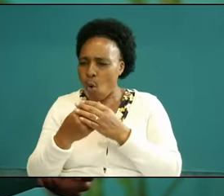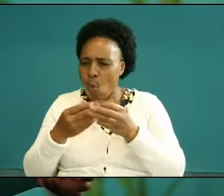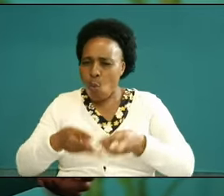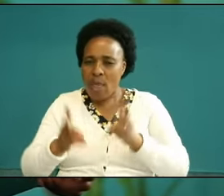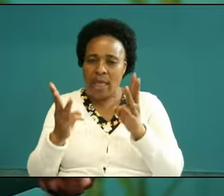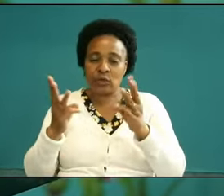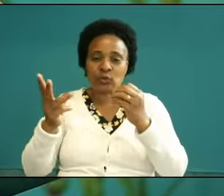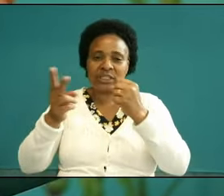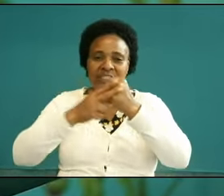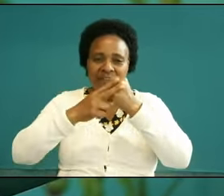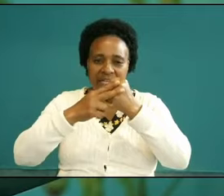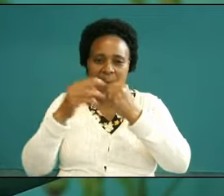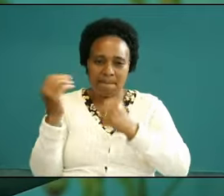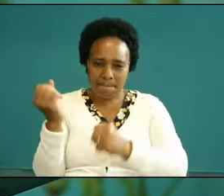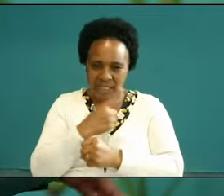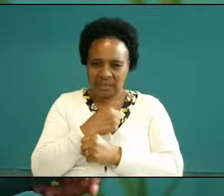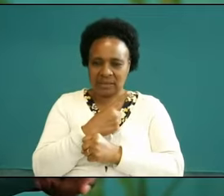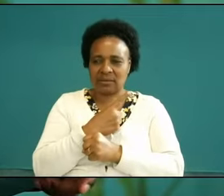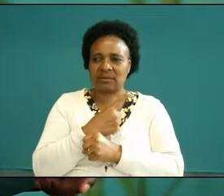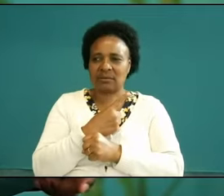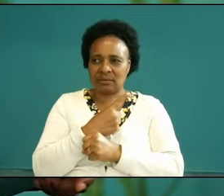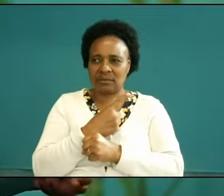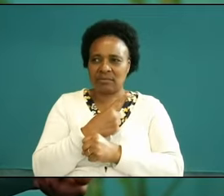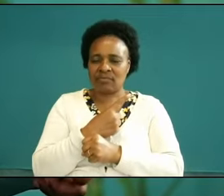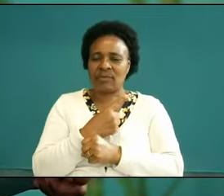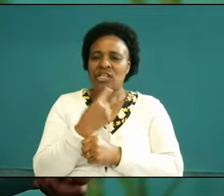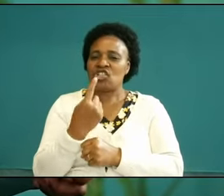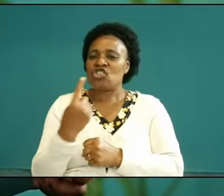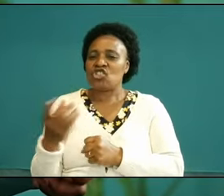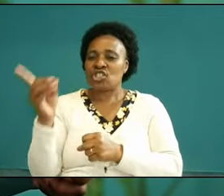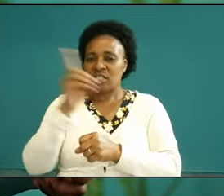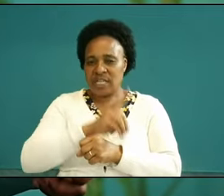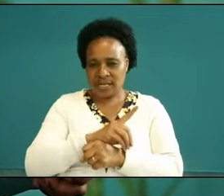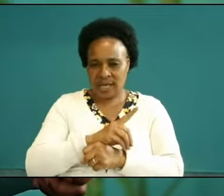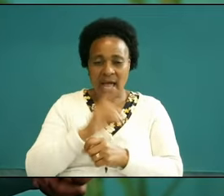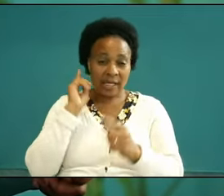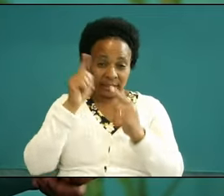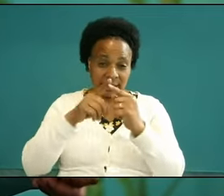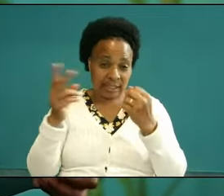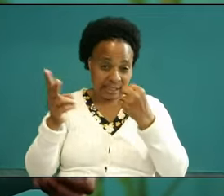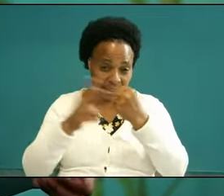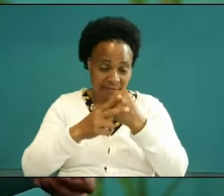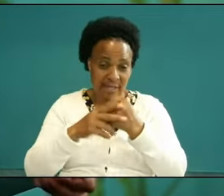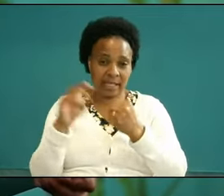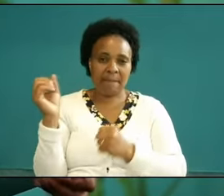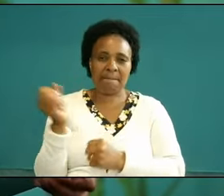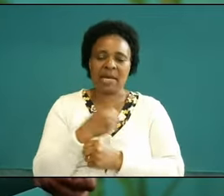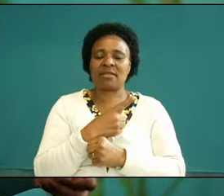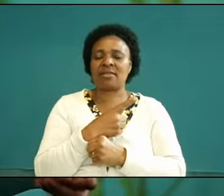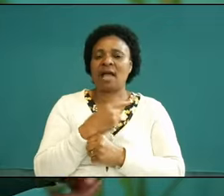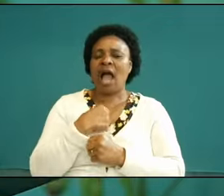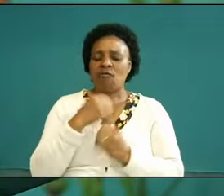talking to you everything is set every single day the seventh month I have that series ready for you